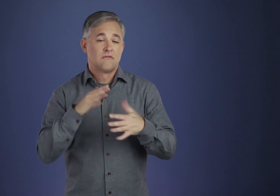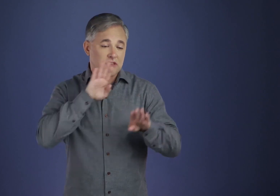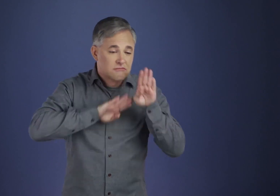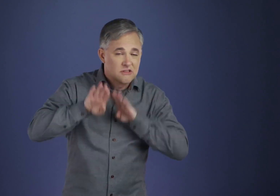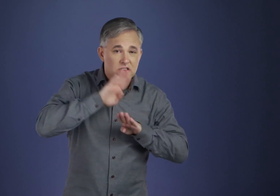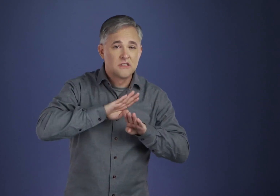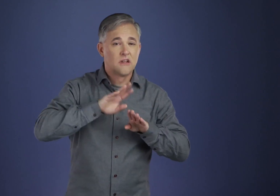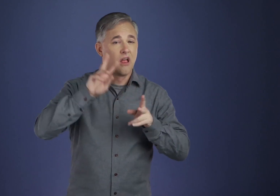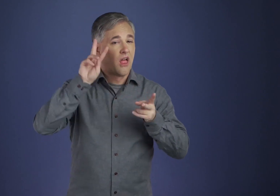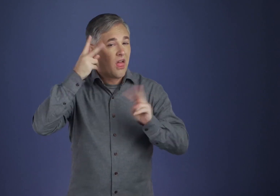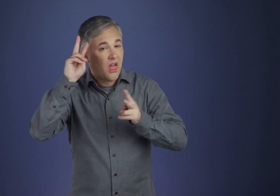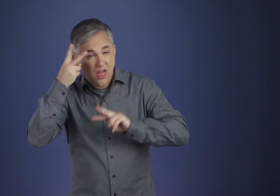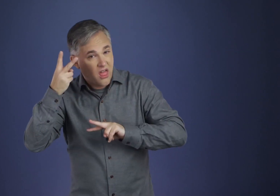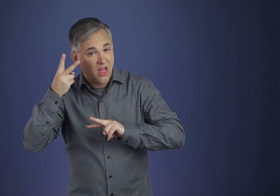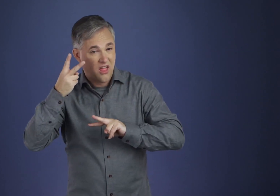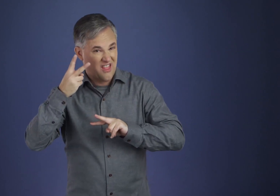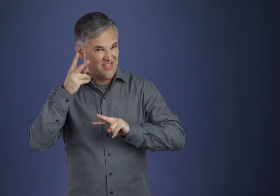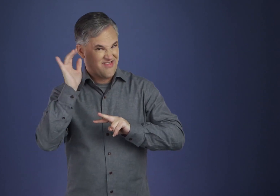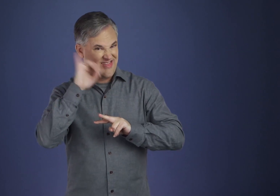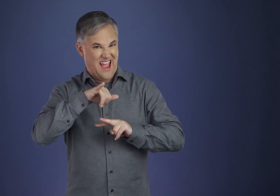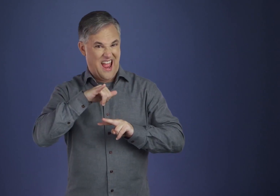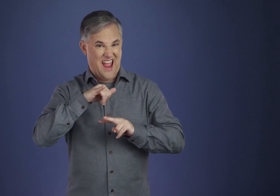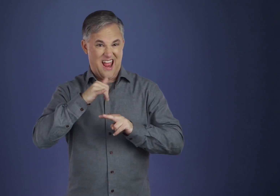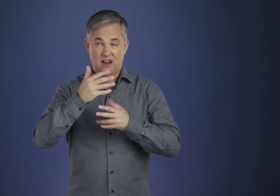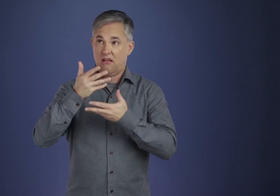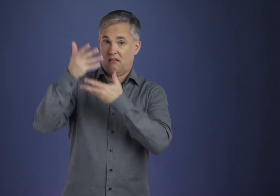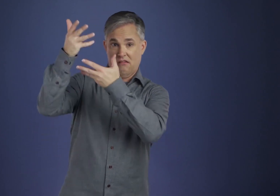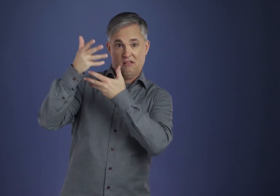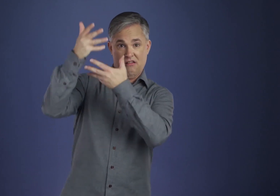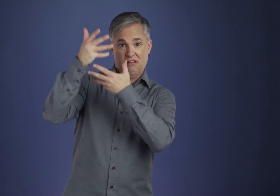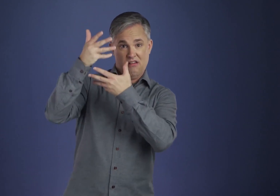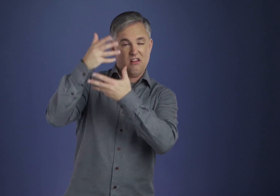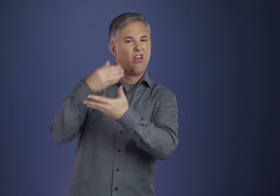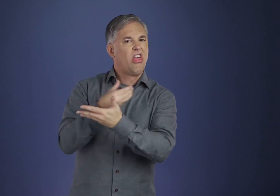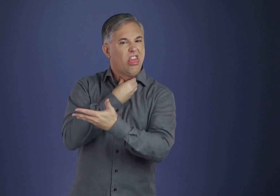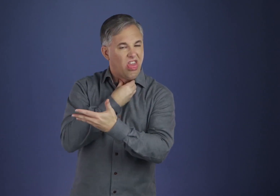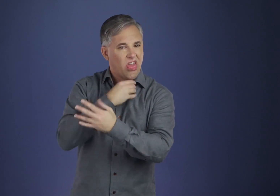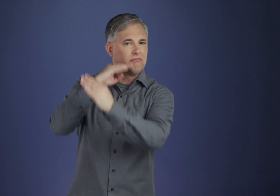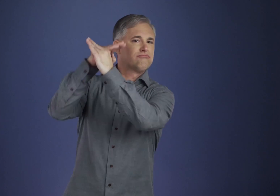to understand than to be understood, to love than to be loved,”